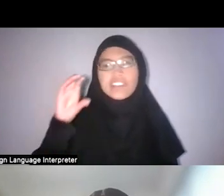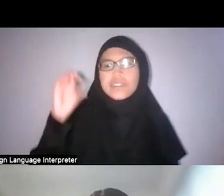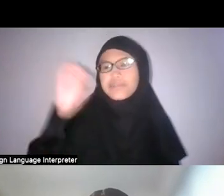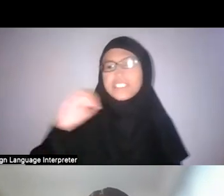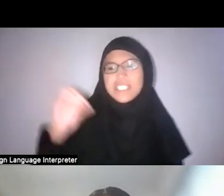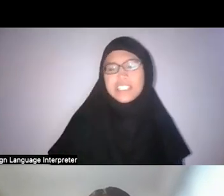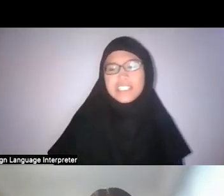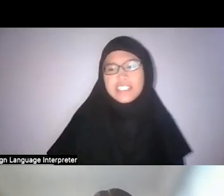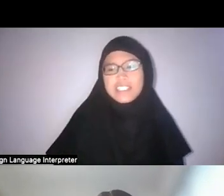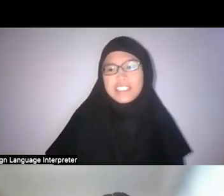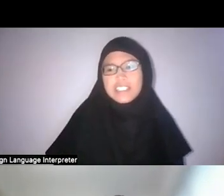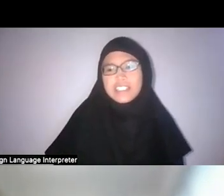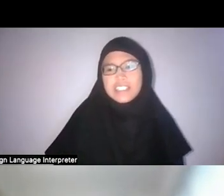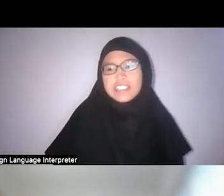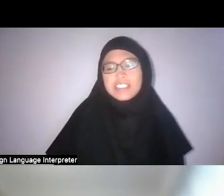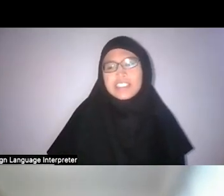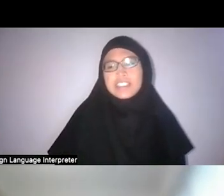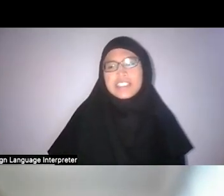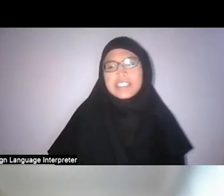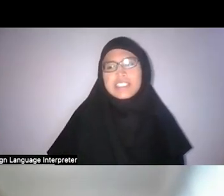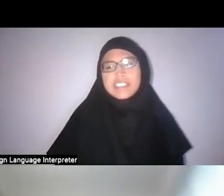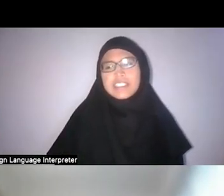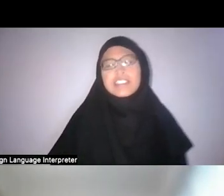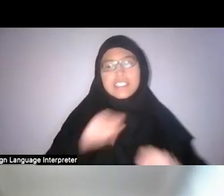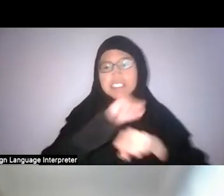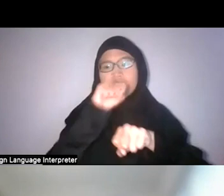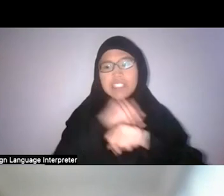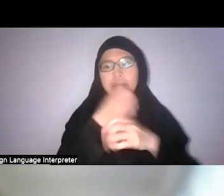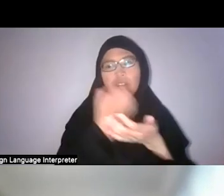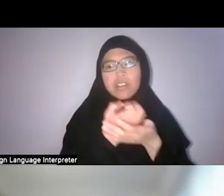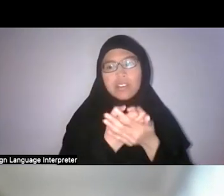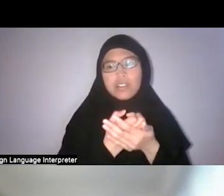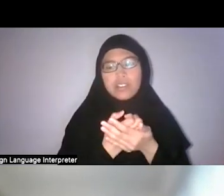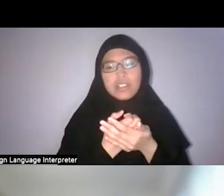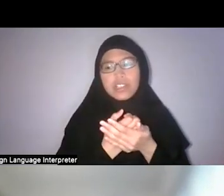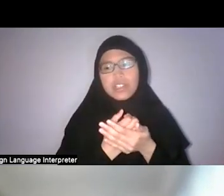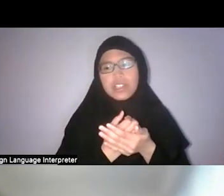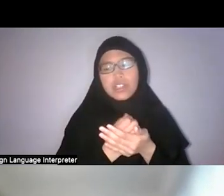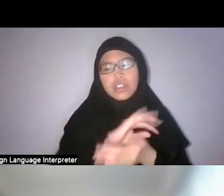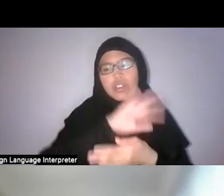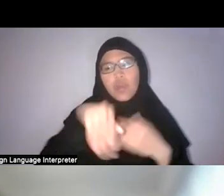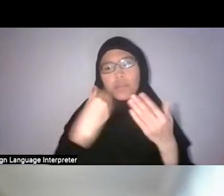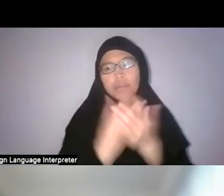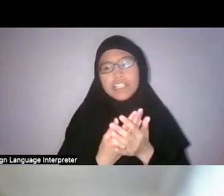Singapore’s economy completely succeeds